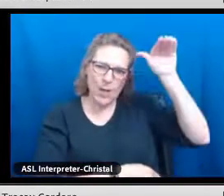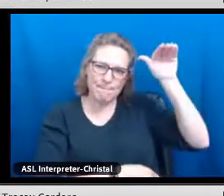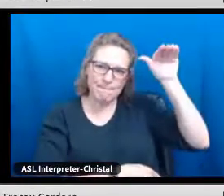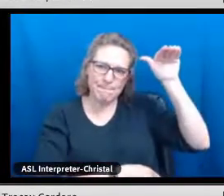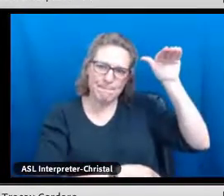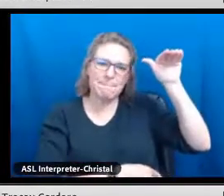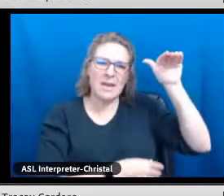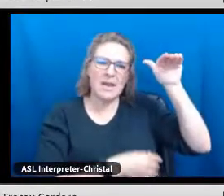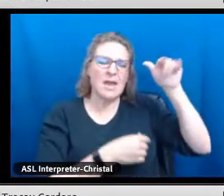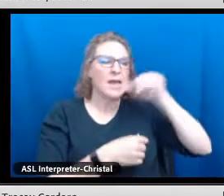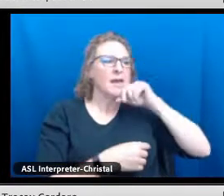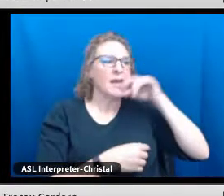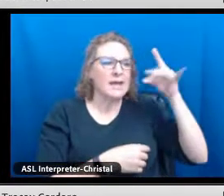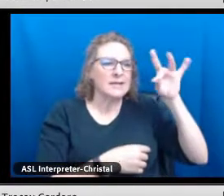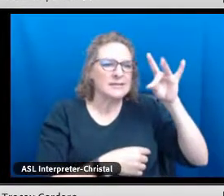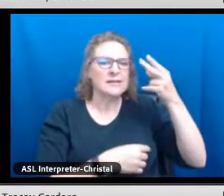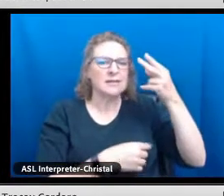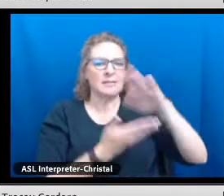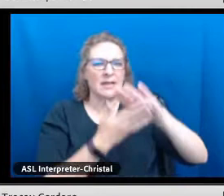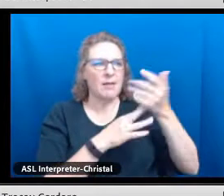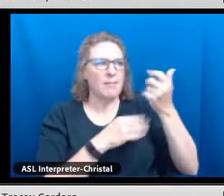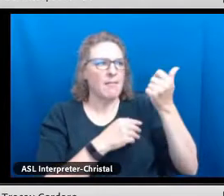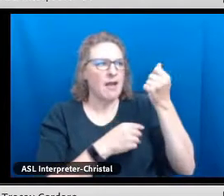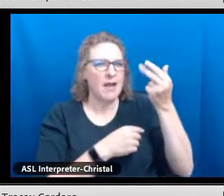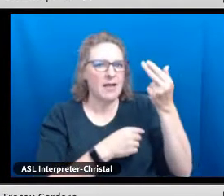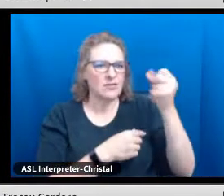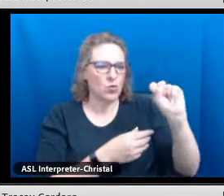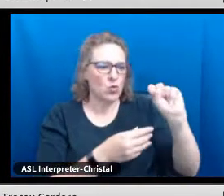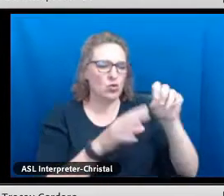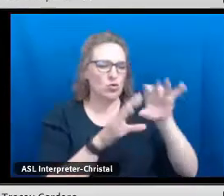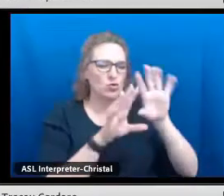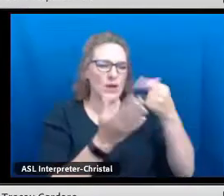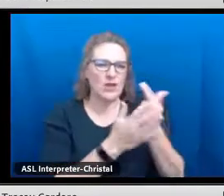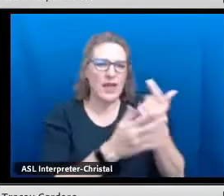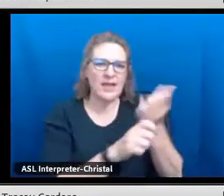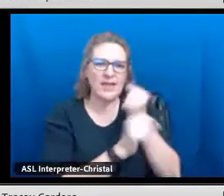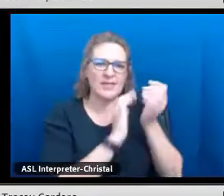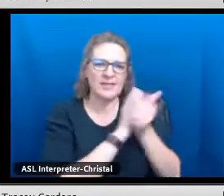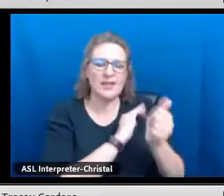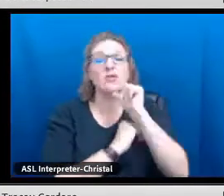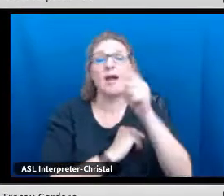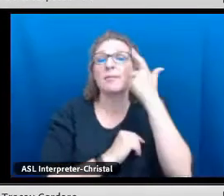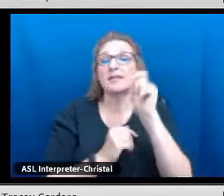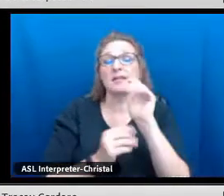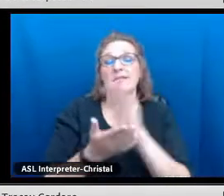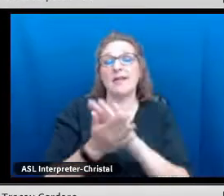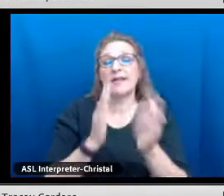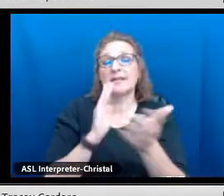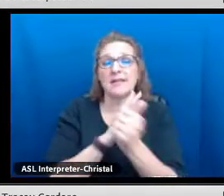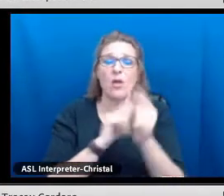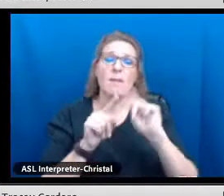our babies at our school can grow up, 18 year-old high school graduates and get this skill not